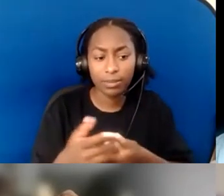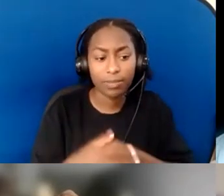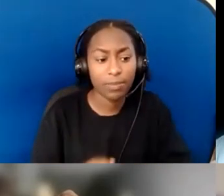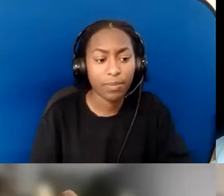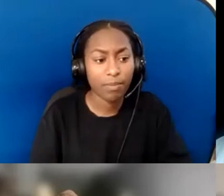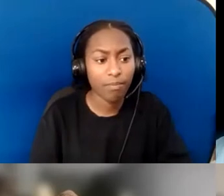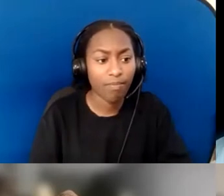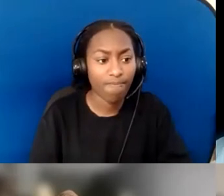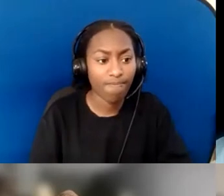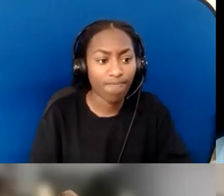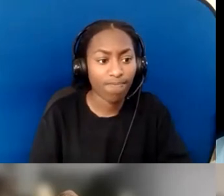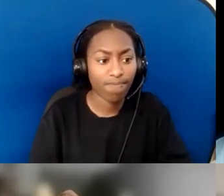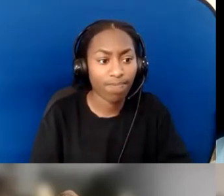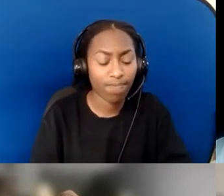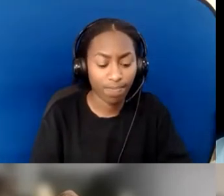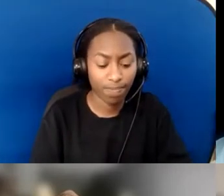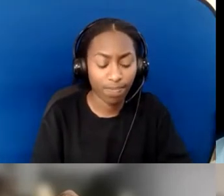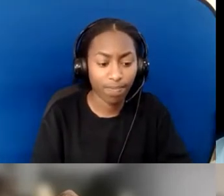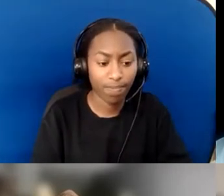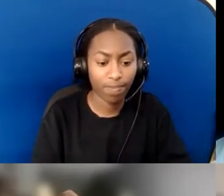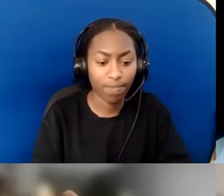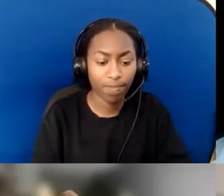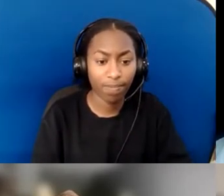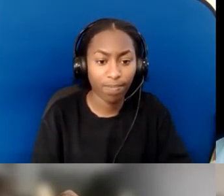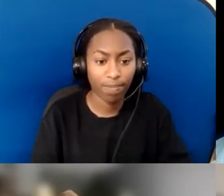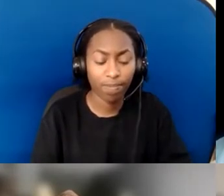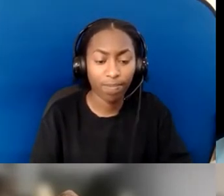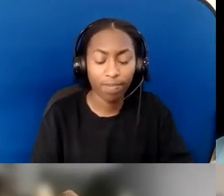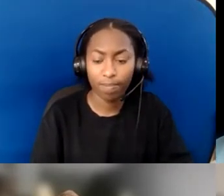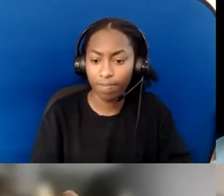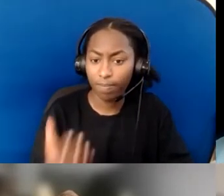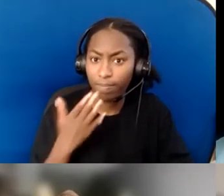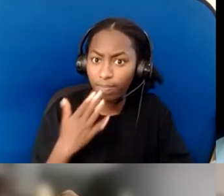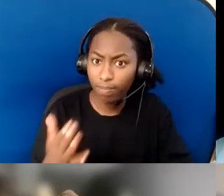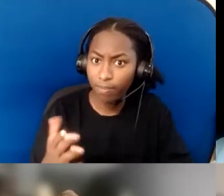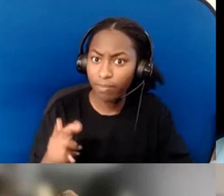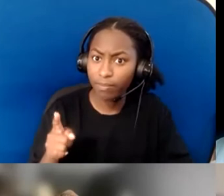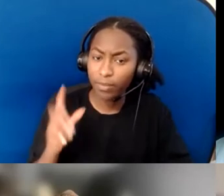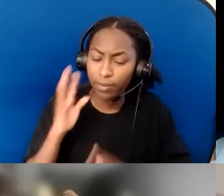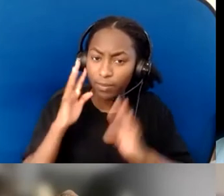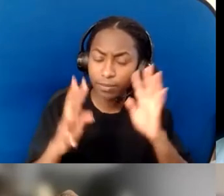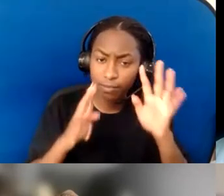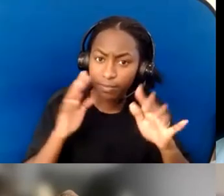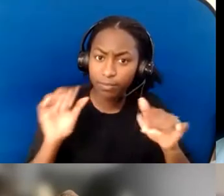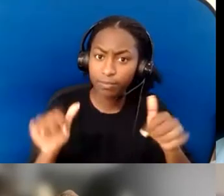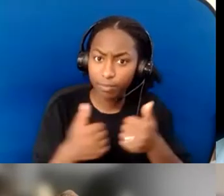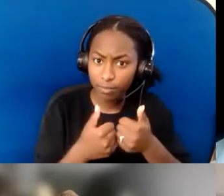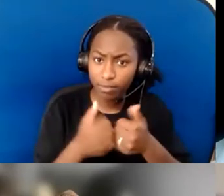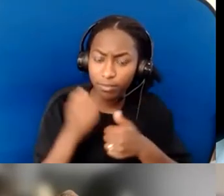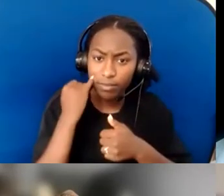Two really, really thoughtful and creative and challenging ideas, Melinda. Thank you so, so much; thank you.